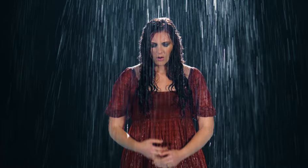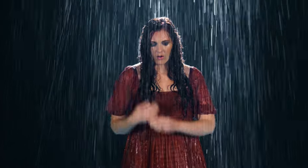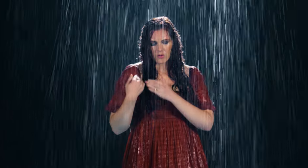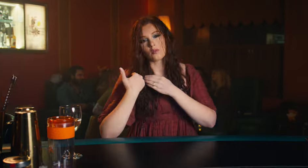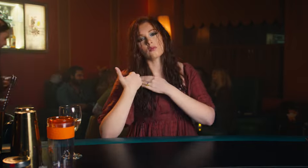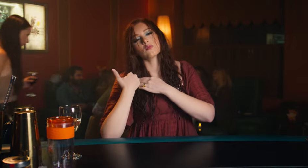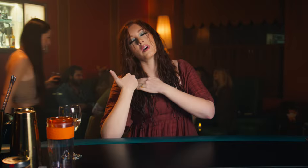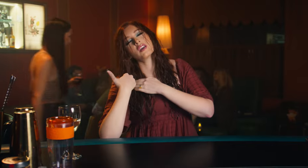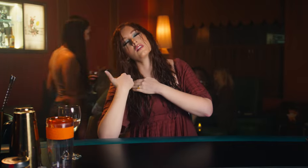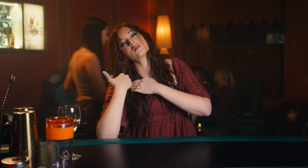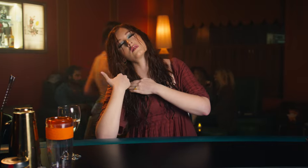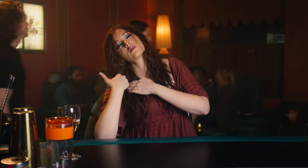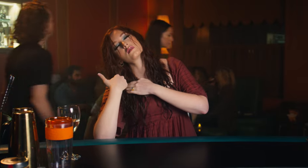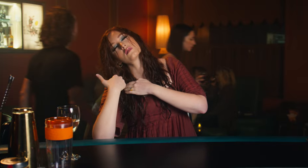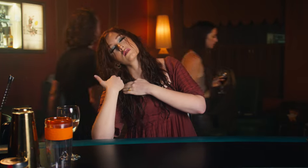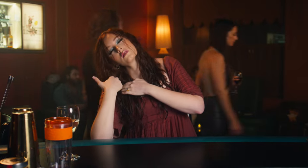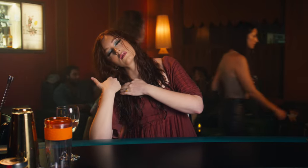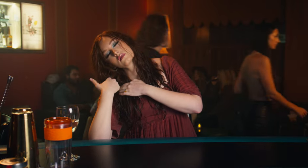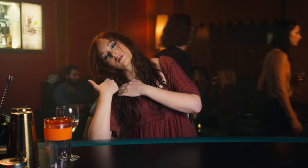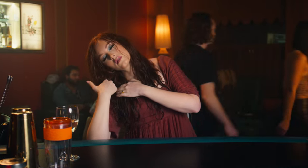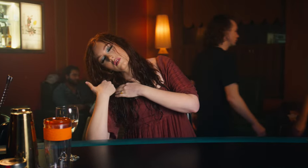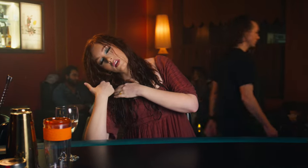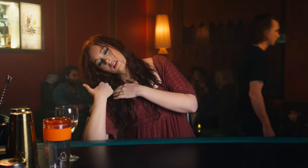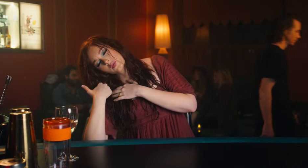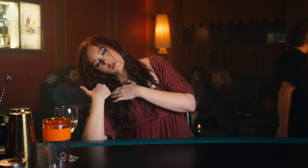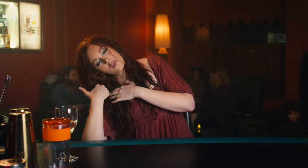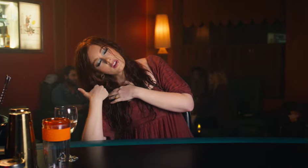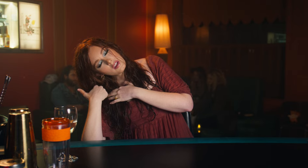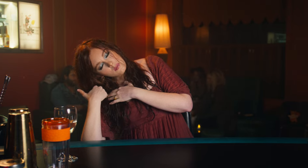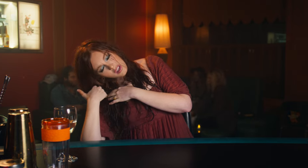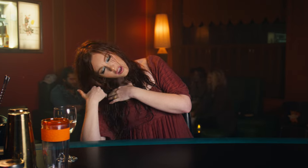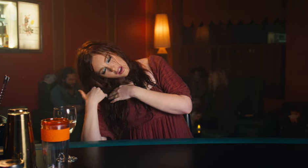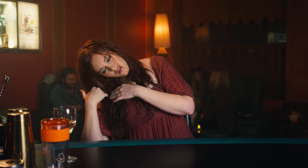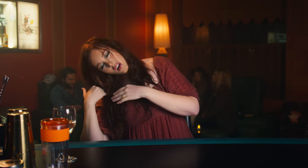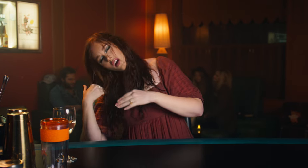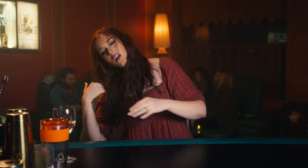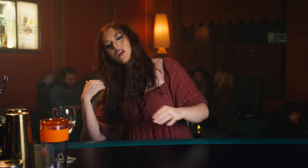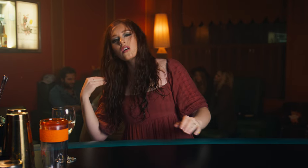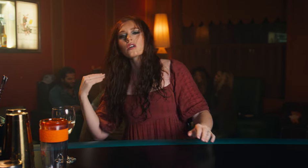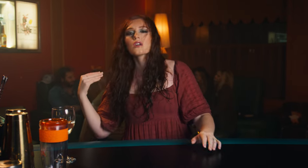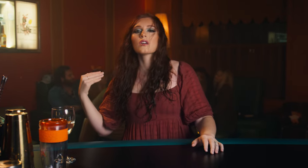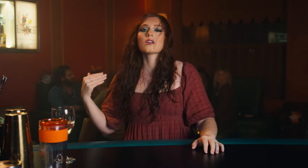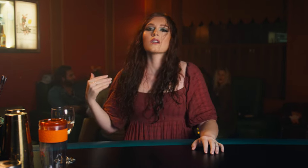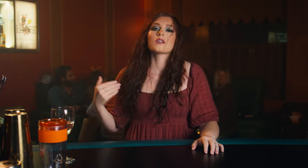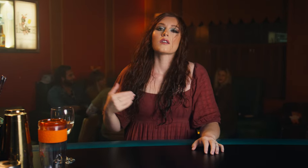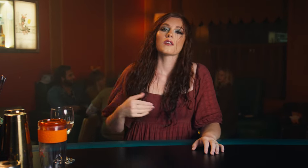Oh, weight It's pulling me under